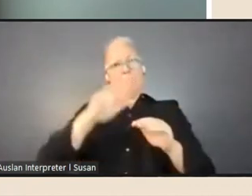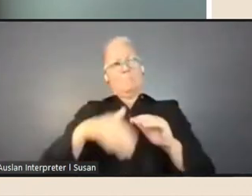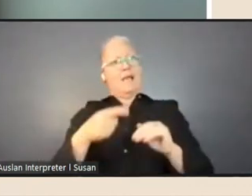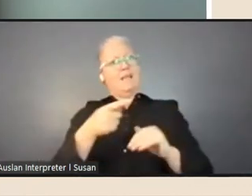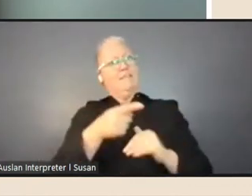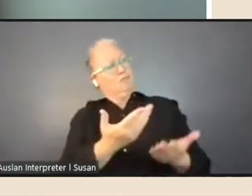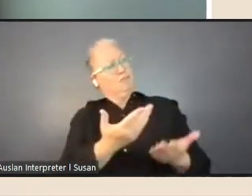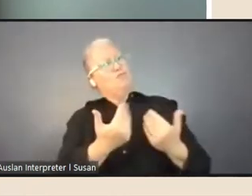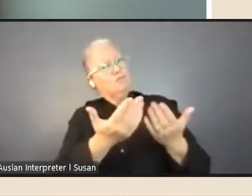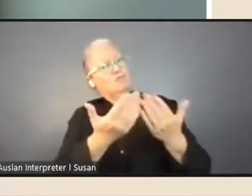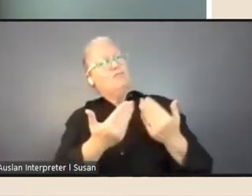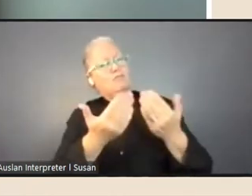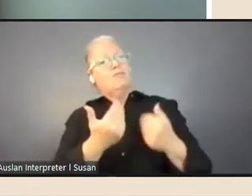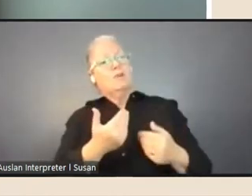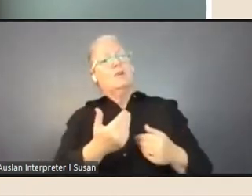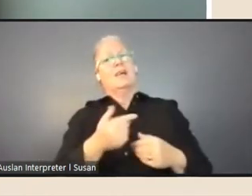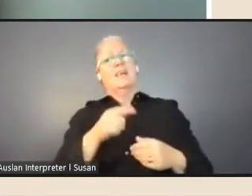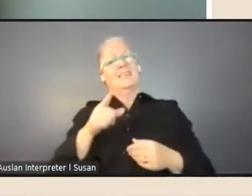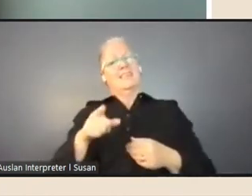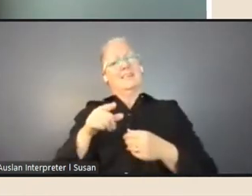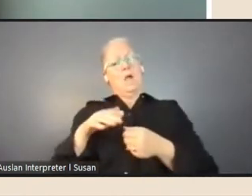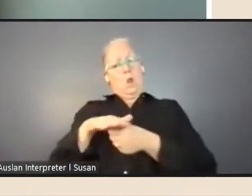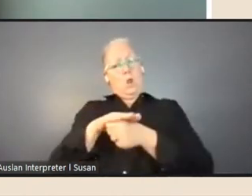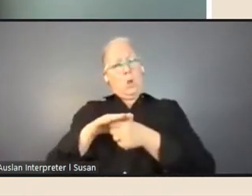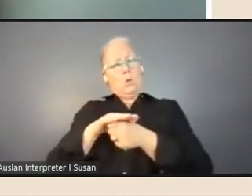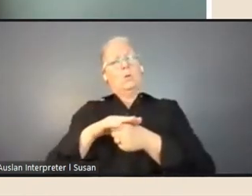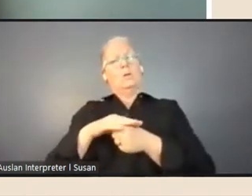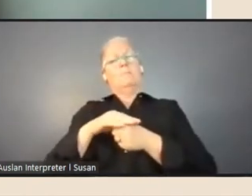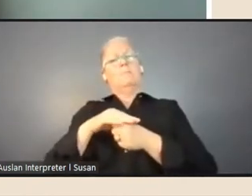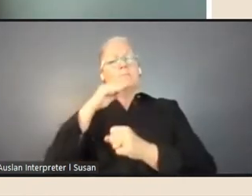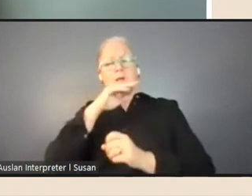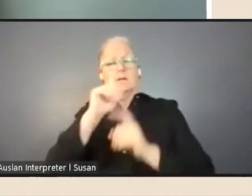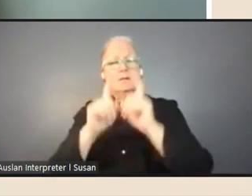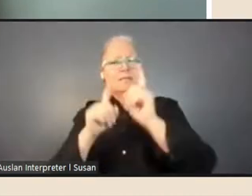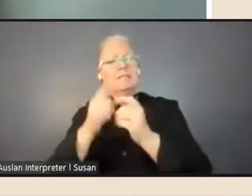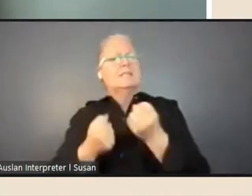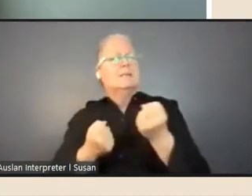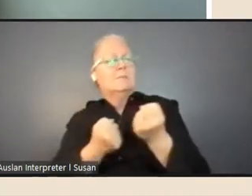of that local support. So, that's the first thing to think about. The second thing is that